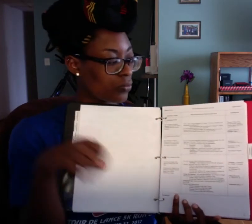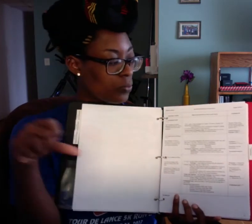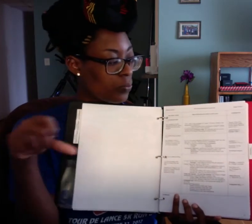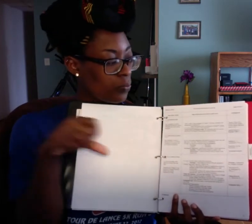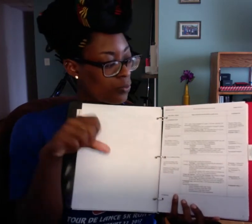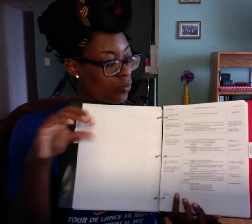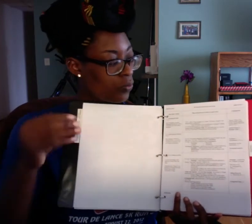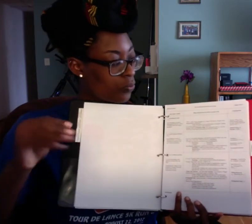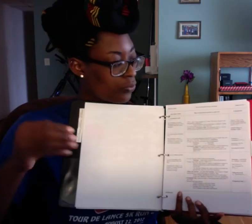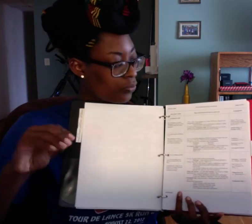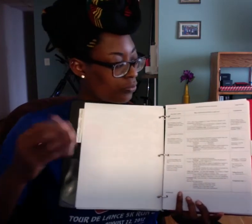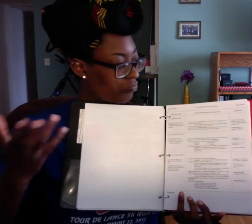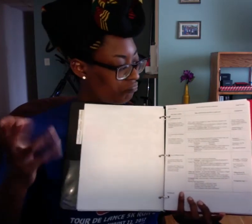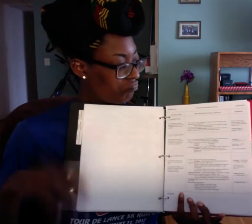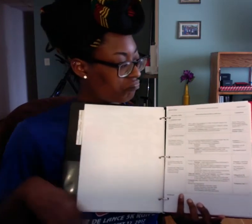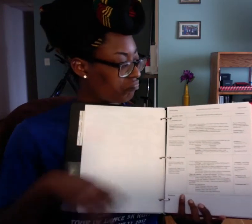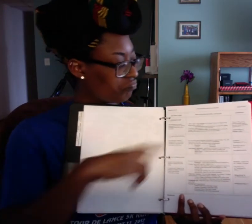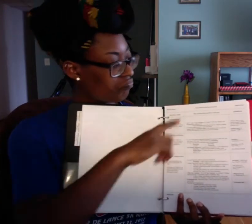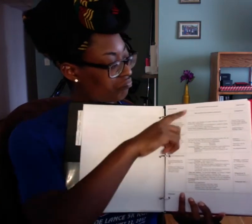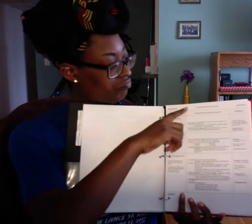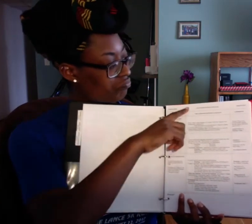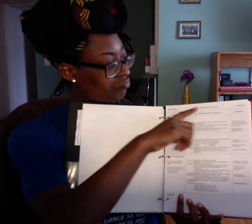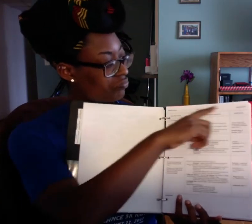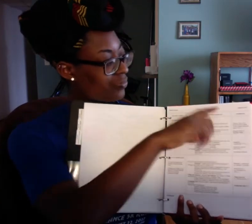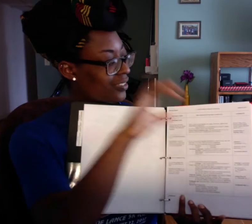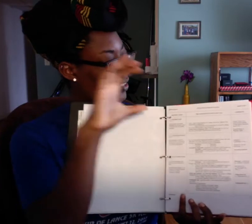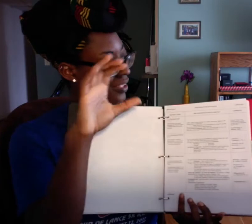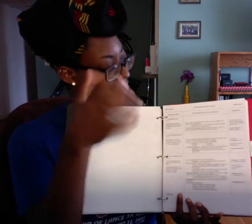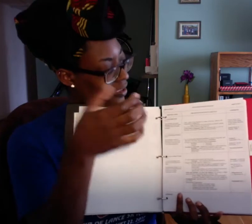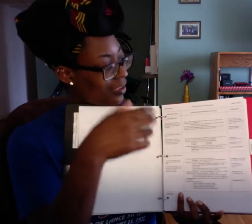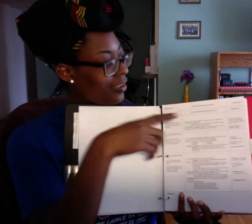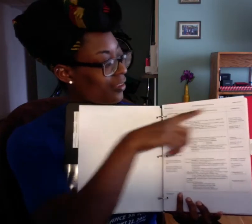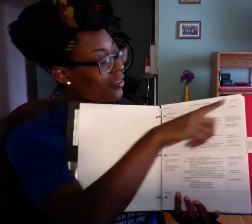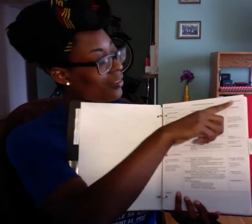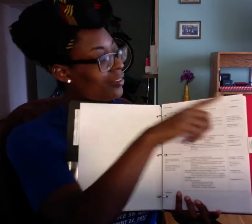that I have about what I wrote.